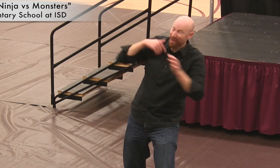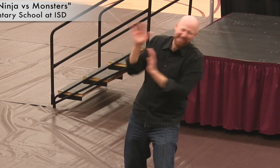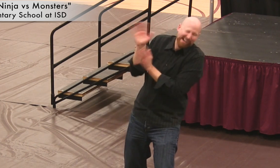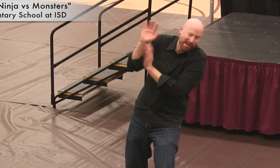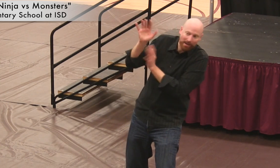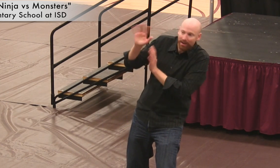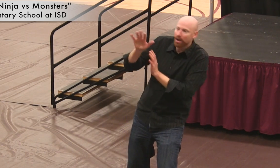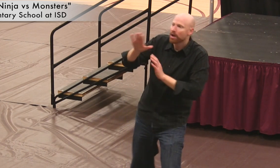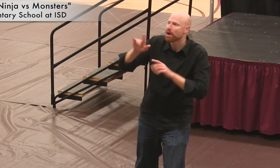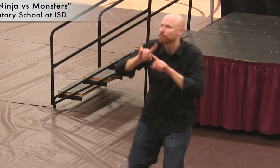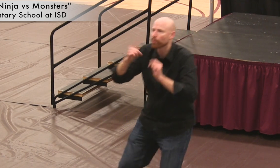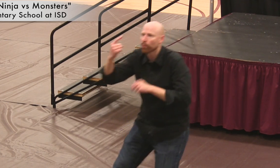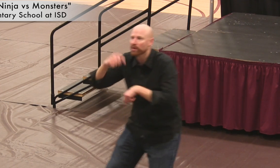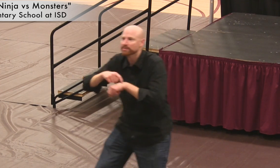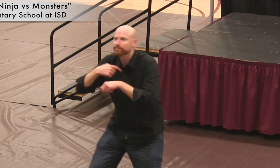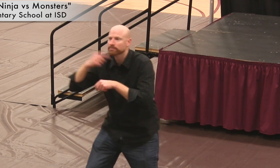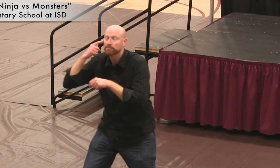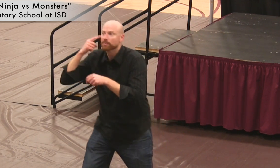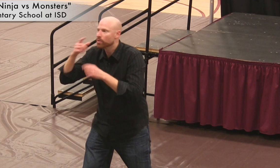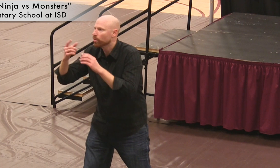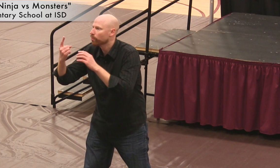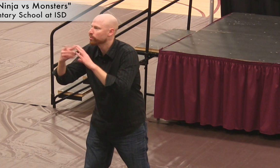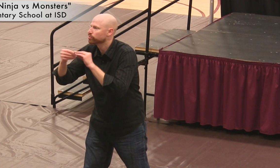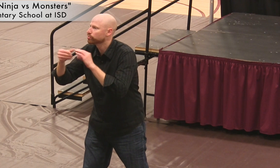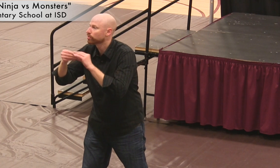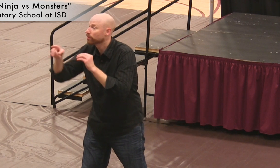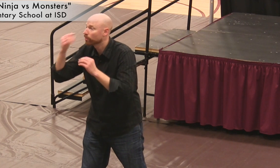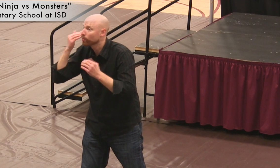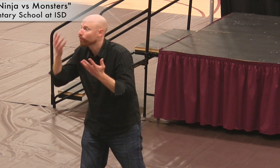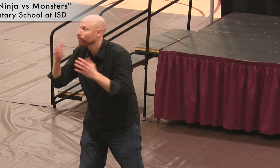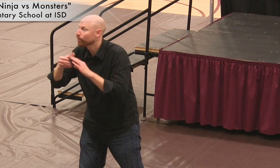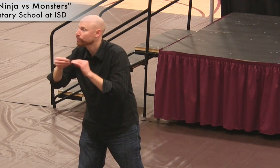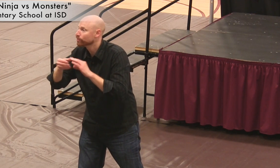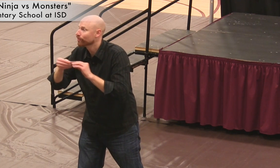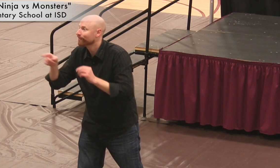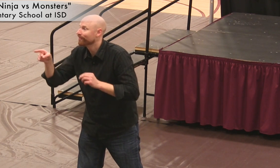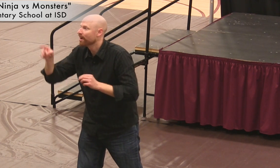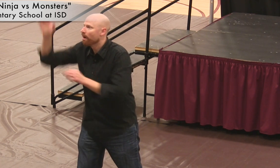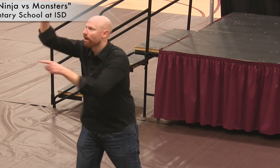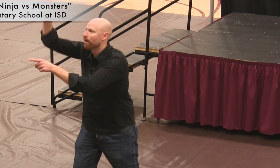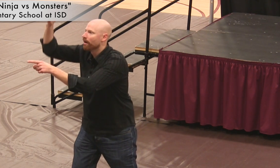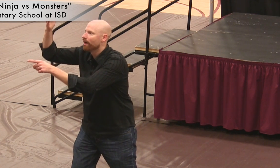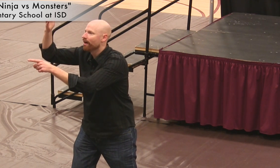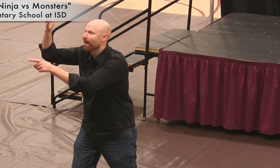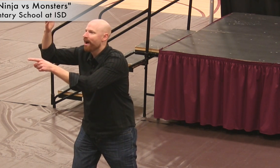with his ear buds but I remember one time it made me come up with a story, do you know what it was?